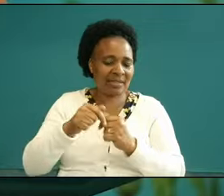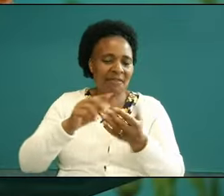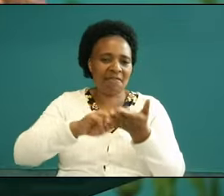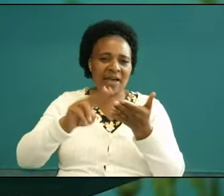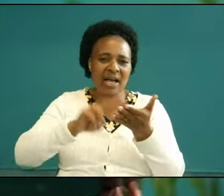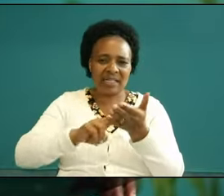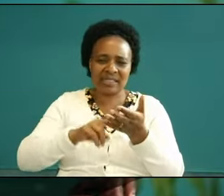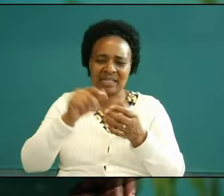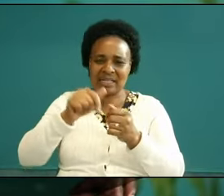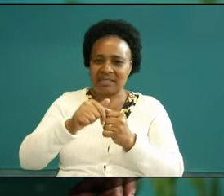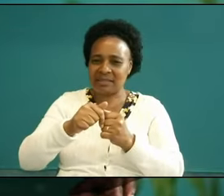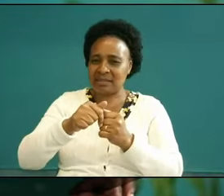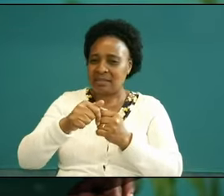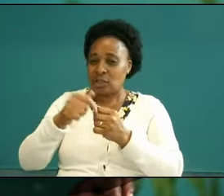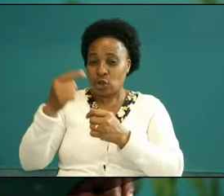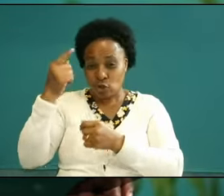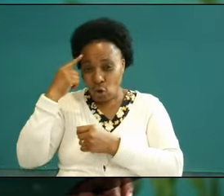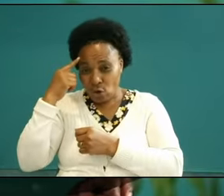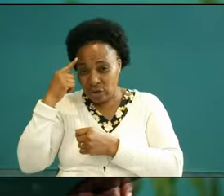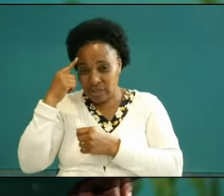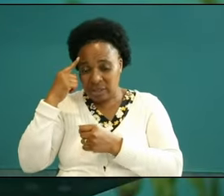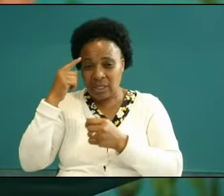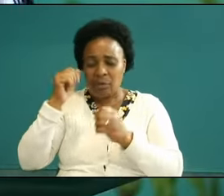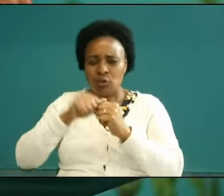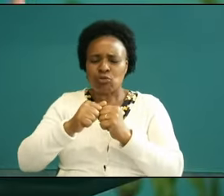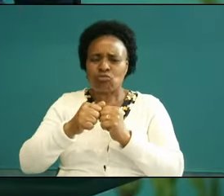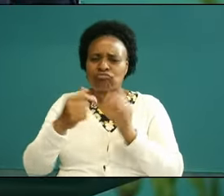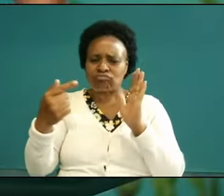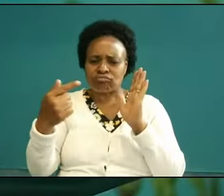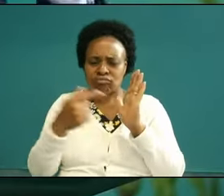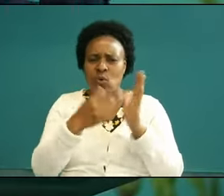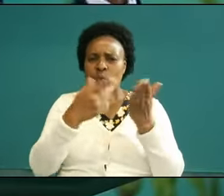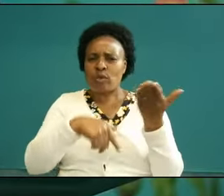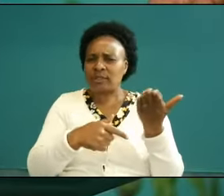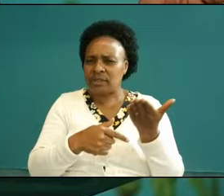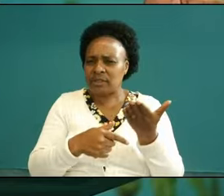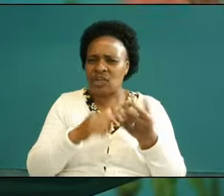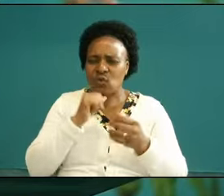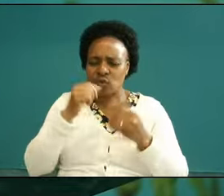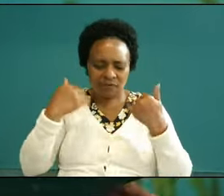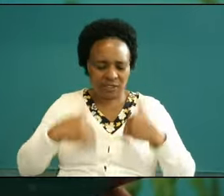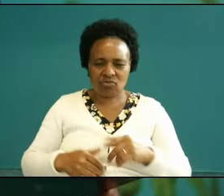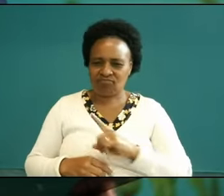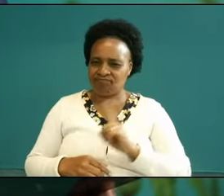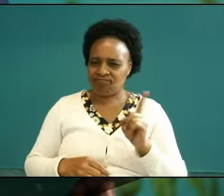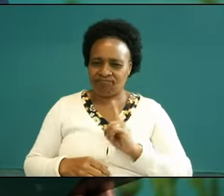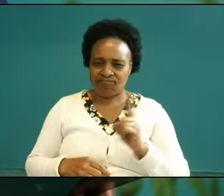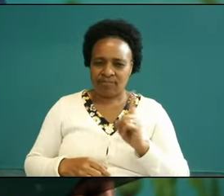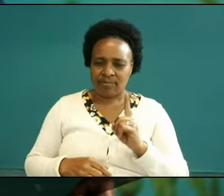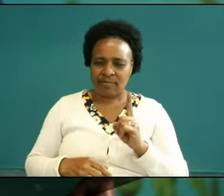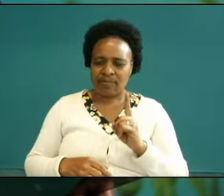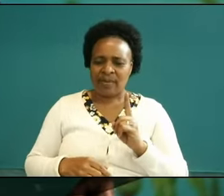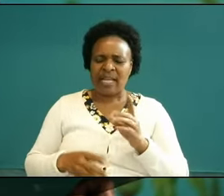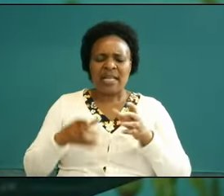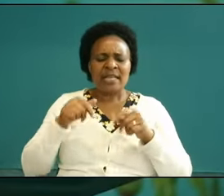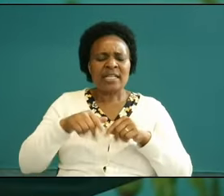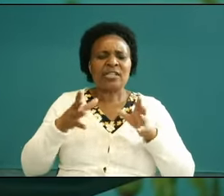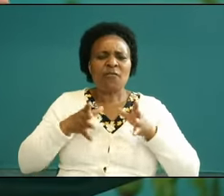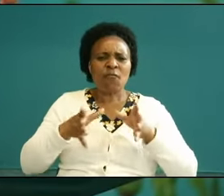particular battle this particular confrontation is not physical no no Paul says I rather have